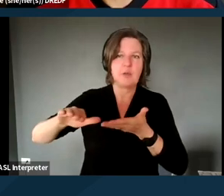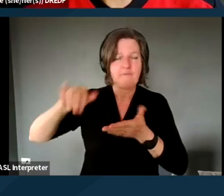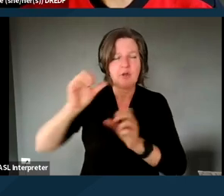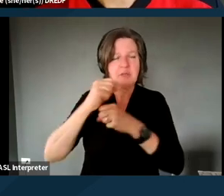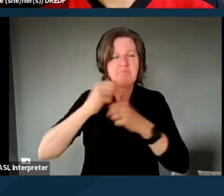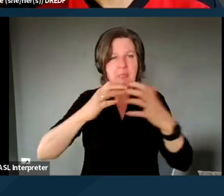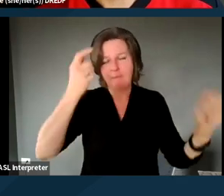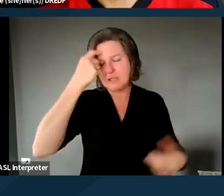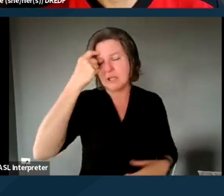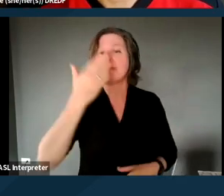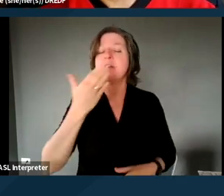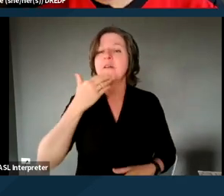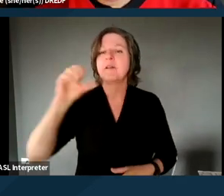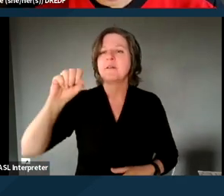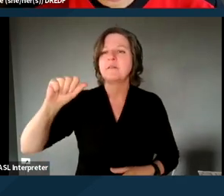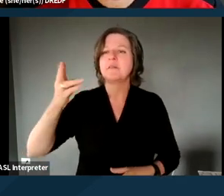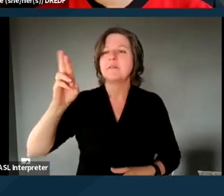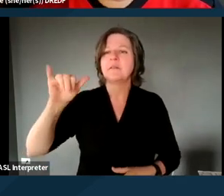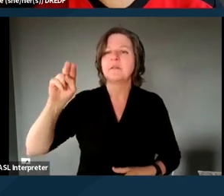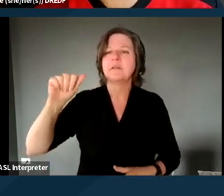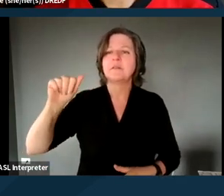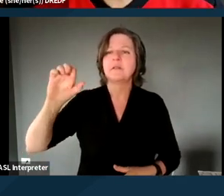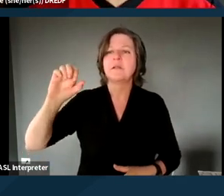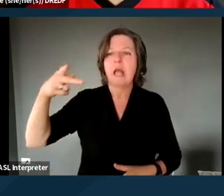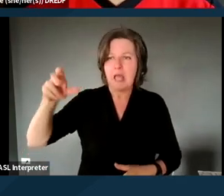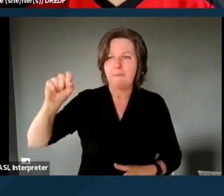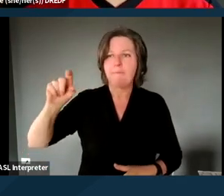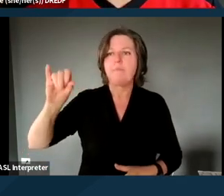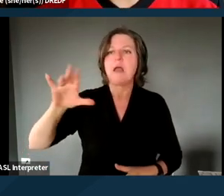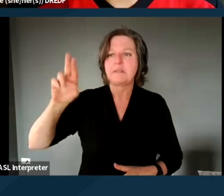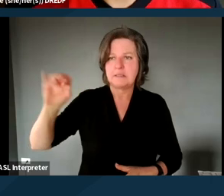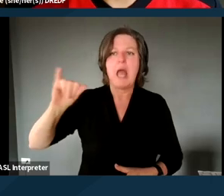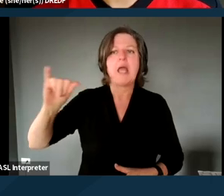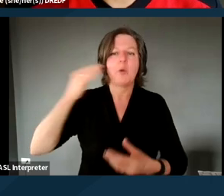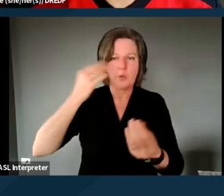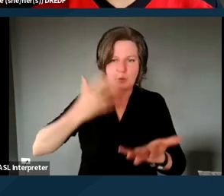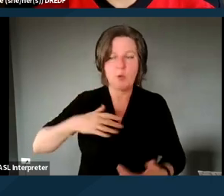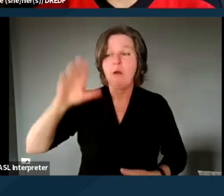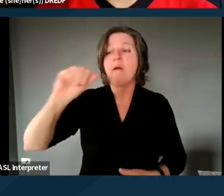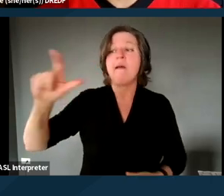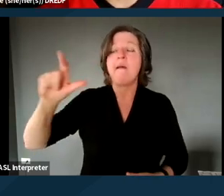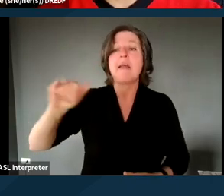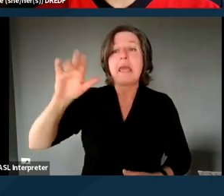And thank you, Sabrina. Sabrina Epstein has also let us know that CalAIM is an 1115 demo.